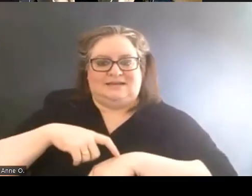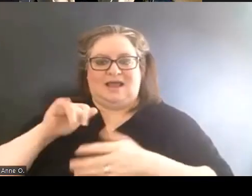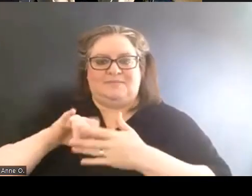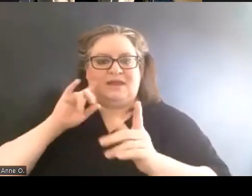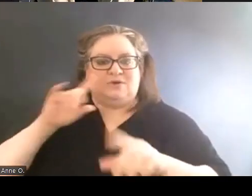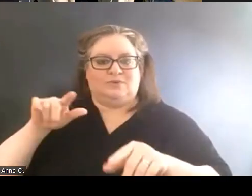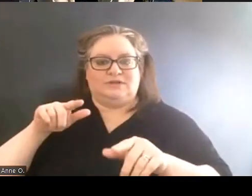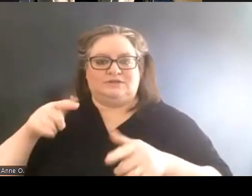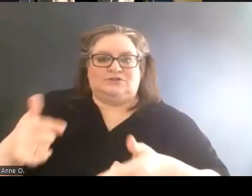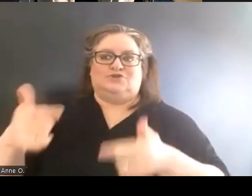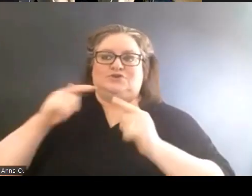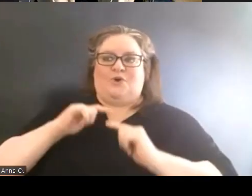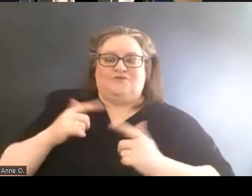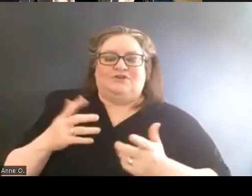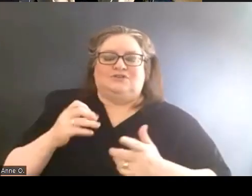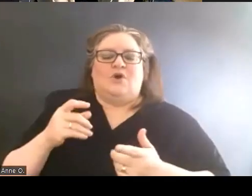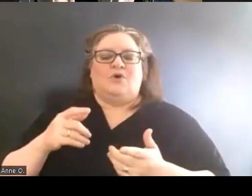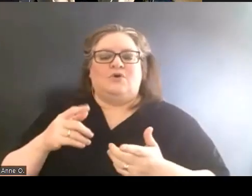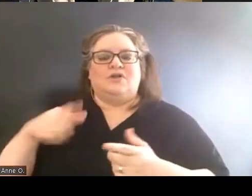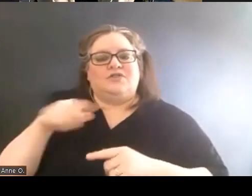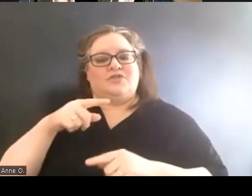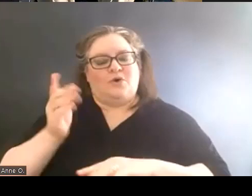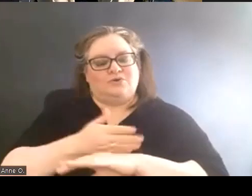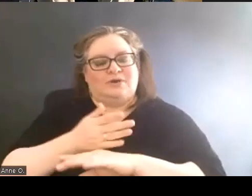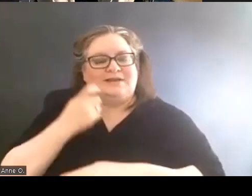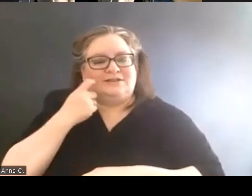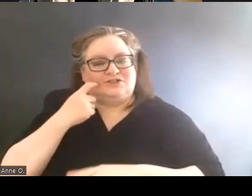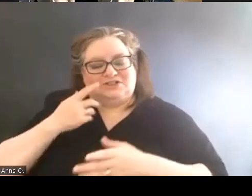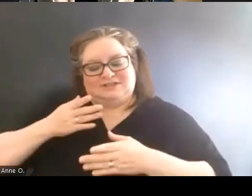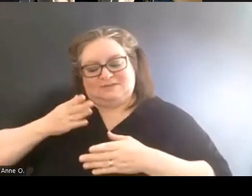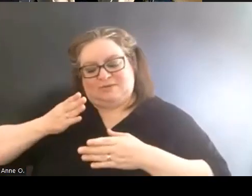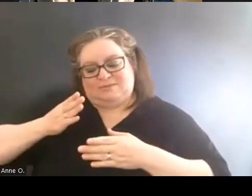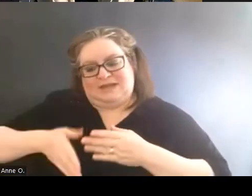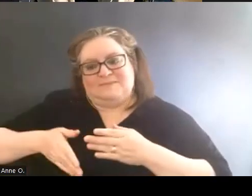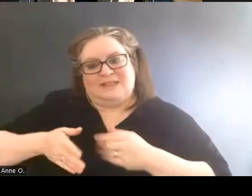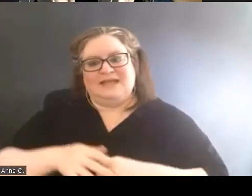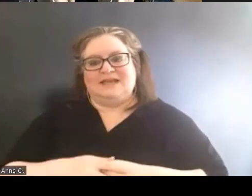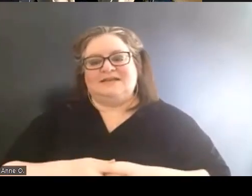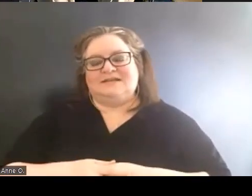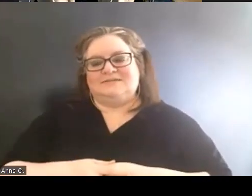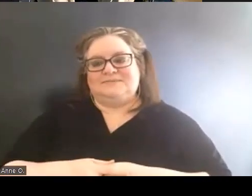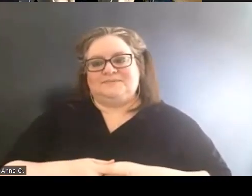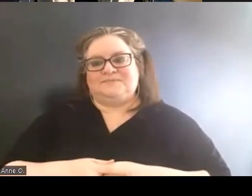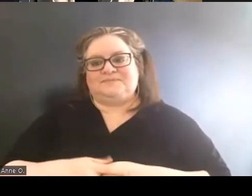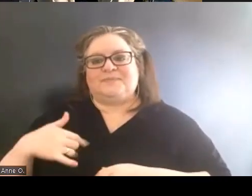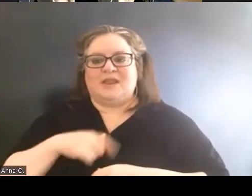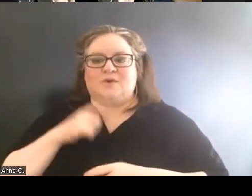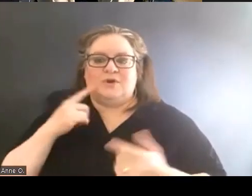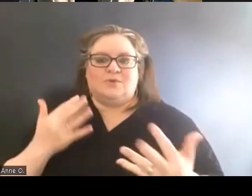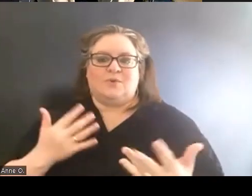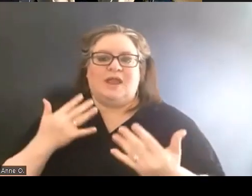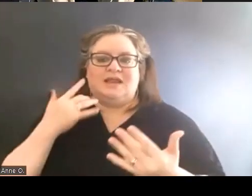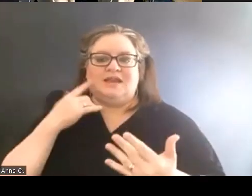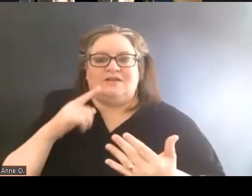So those renovations have have just about been completed and we are waiting for furniture.